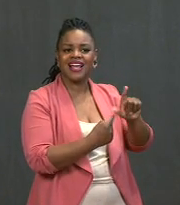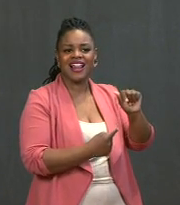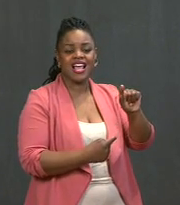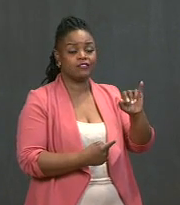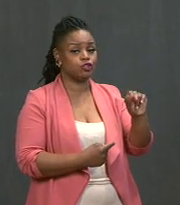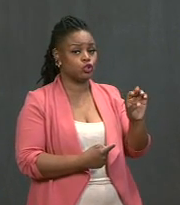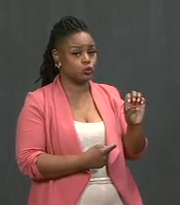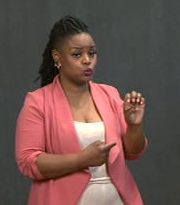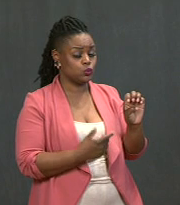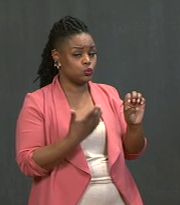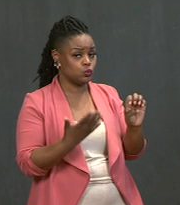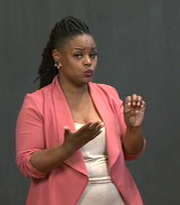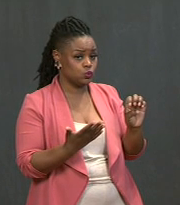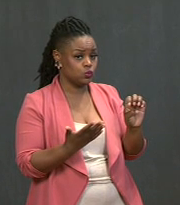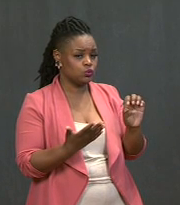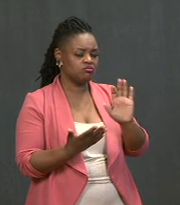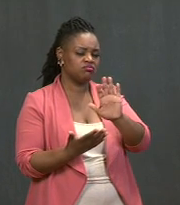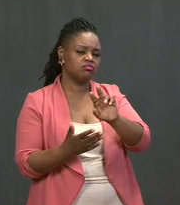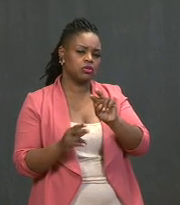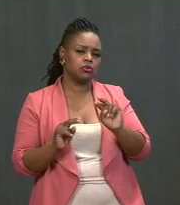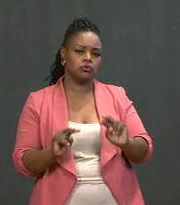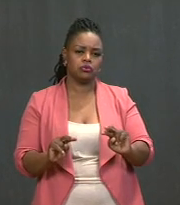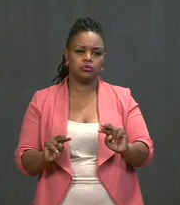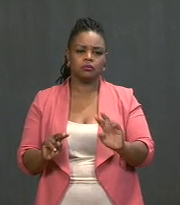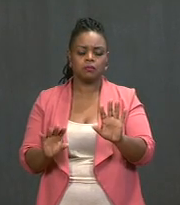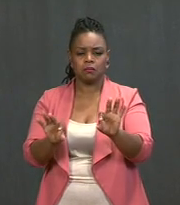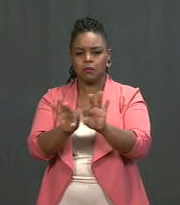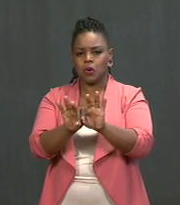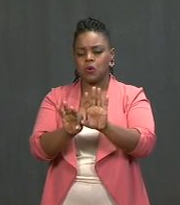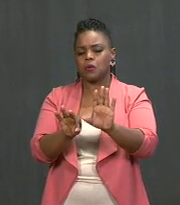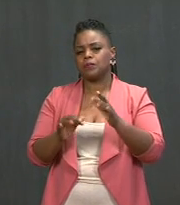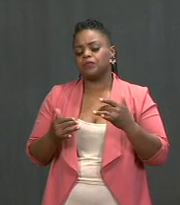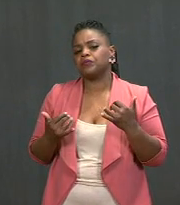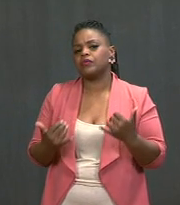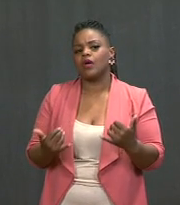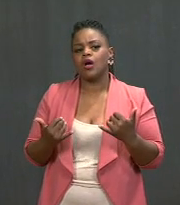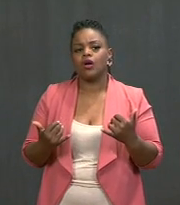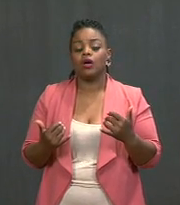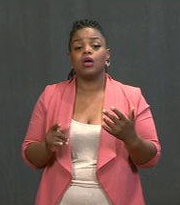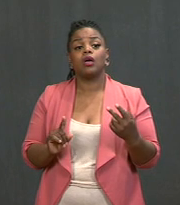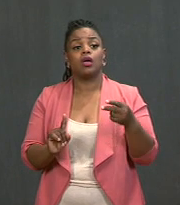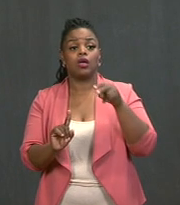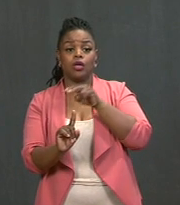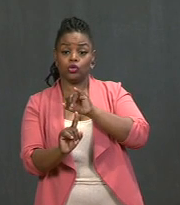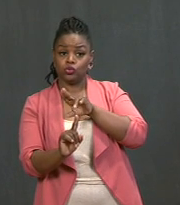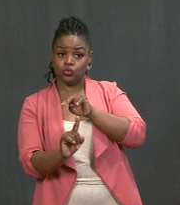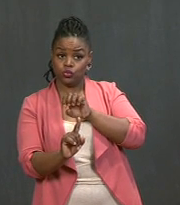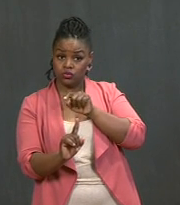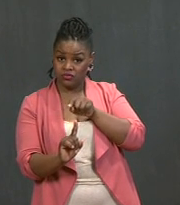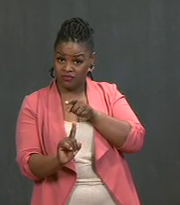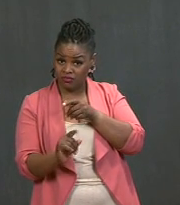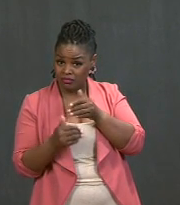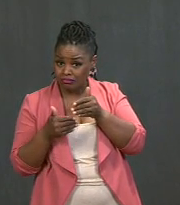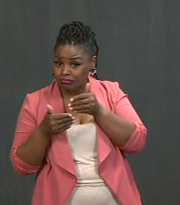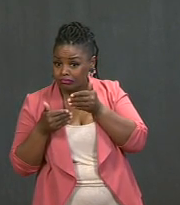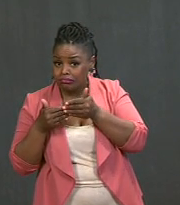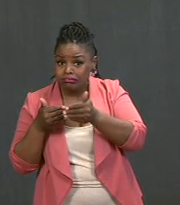So, look -- now, on the one hand, June isn't that far away given how long this has been going on,